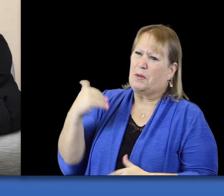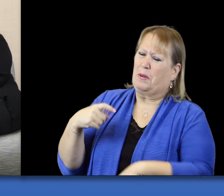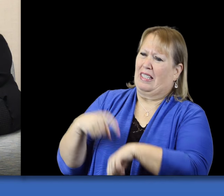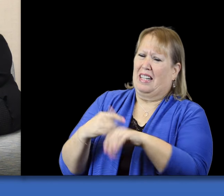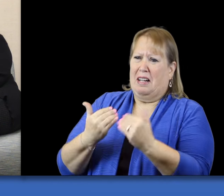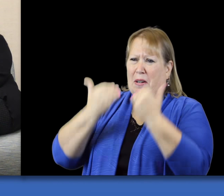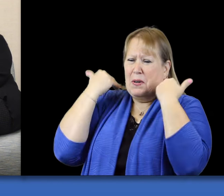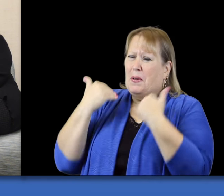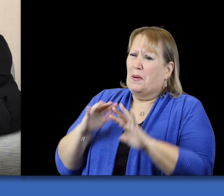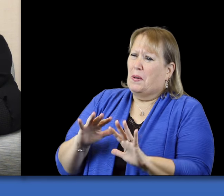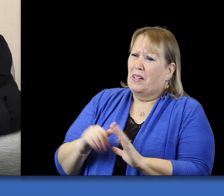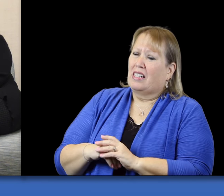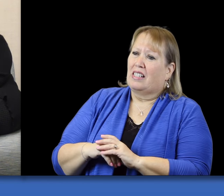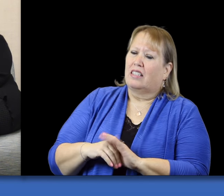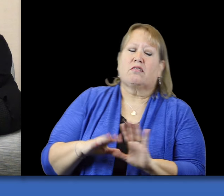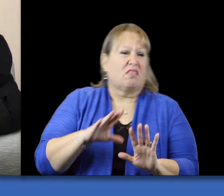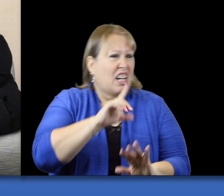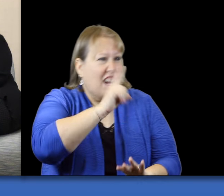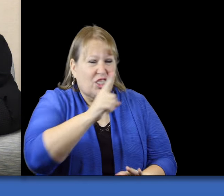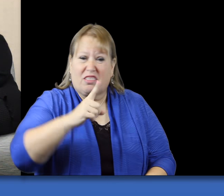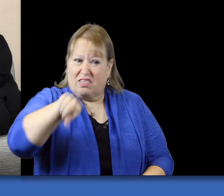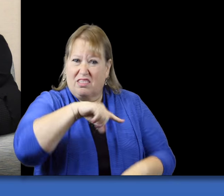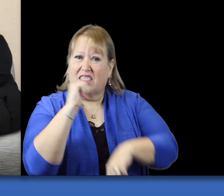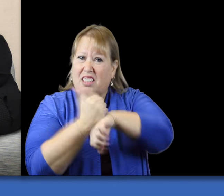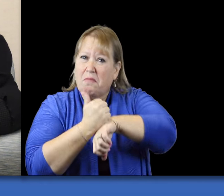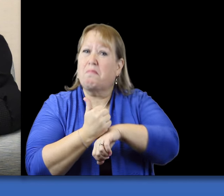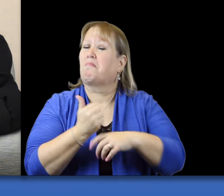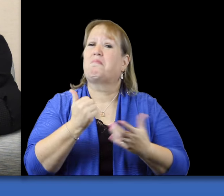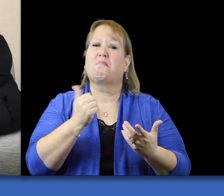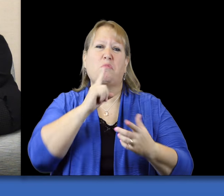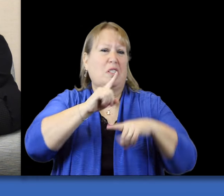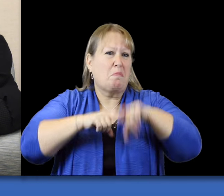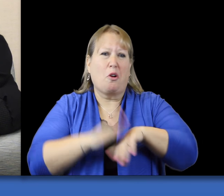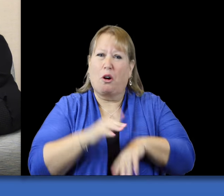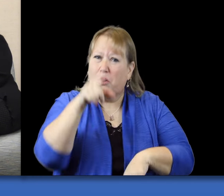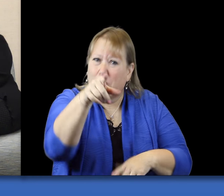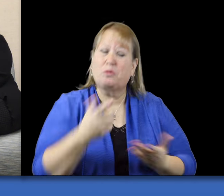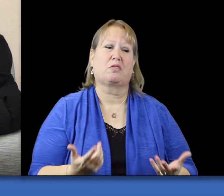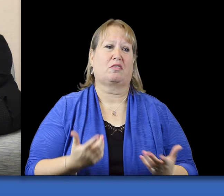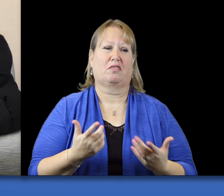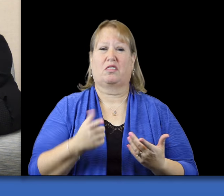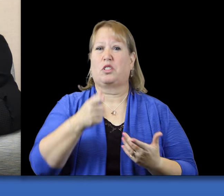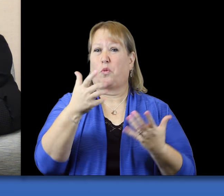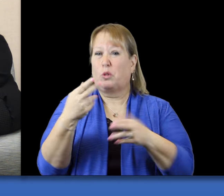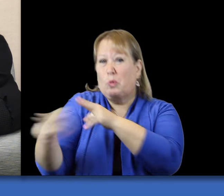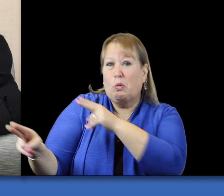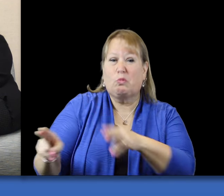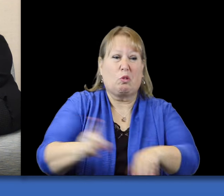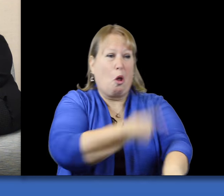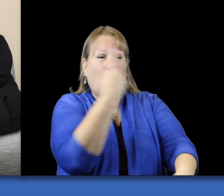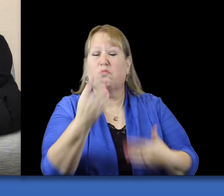They've actually set it up so that depending on how much time you want commit, they've got different resources.